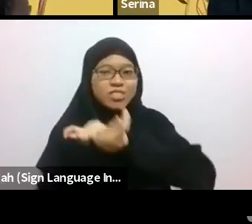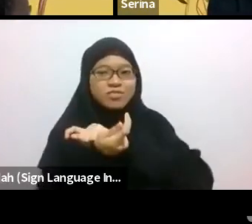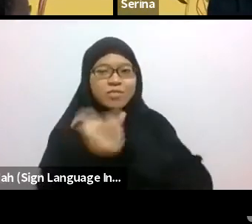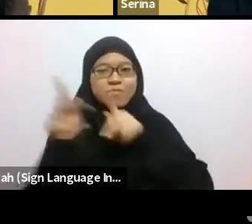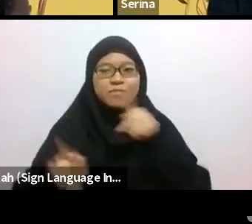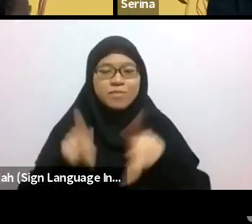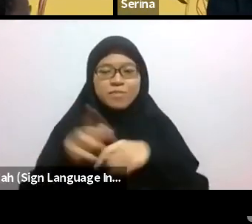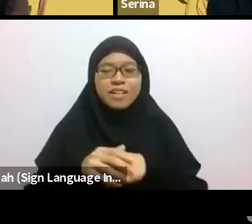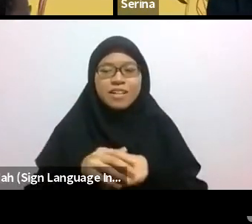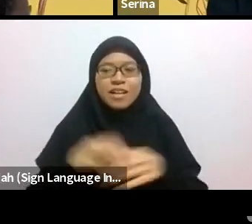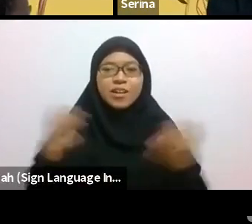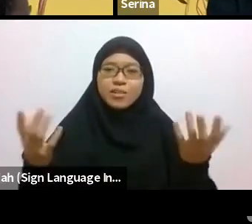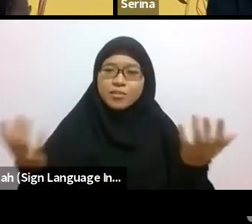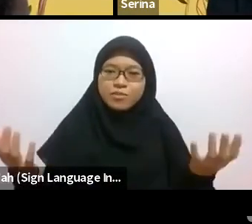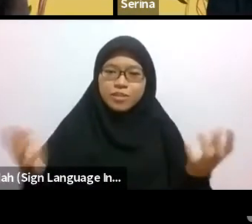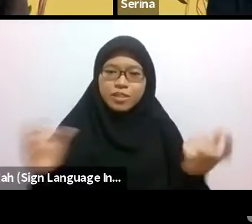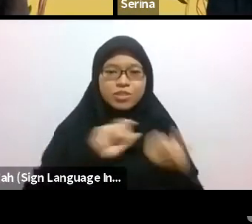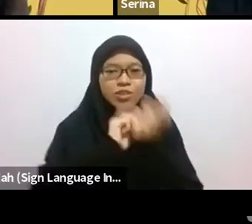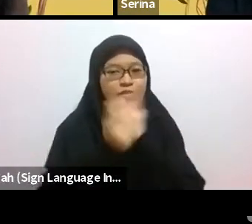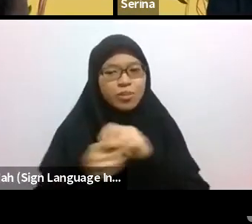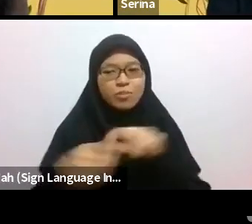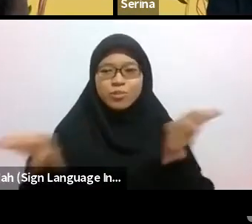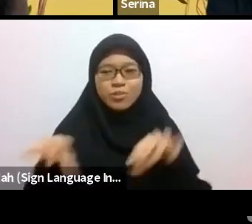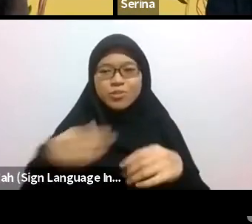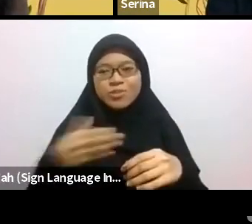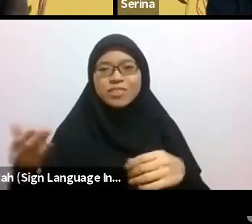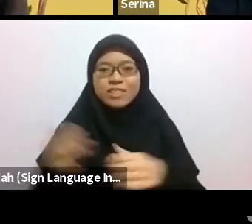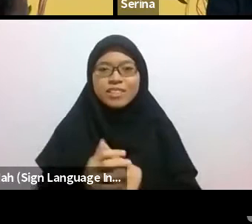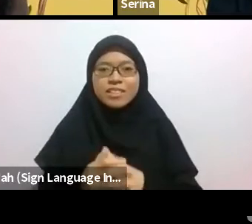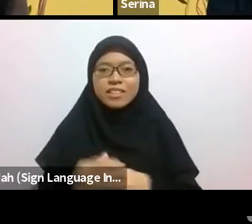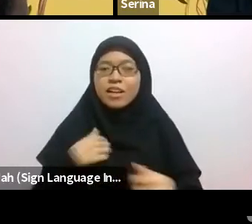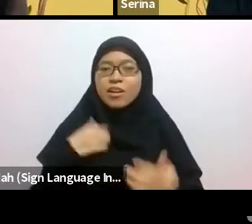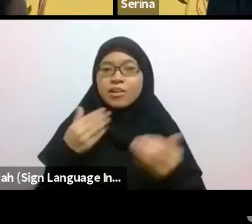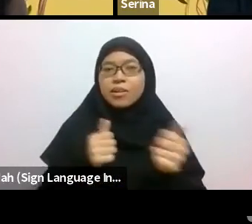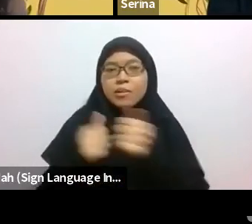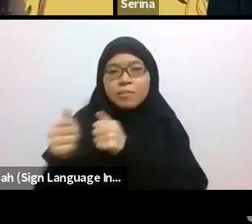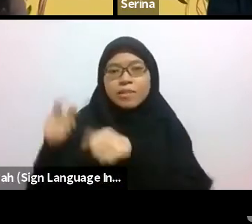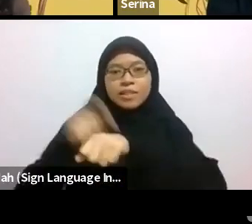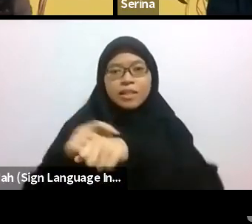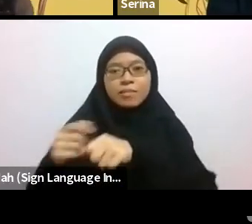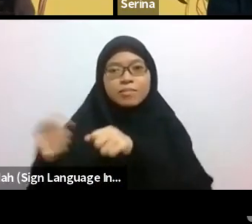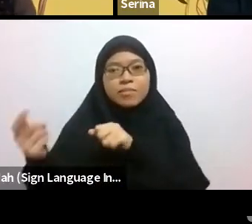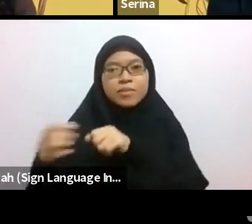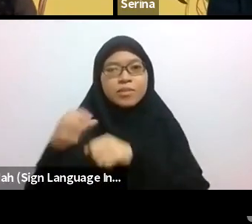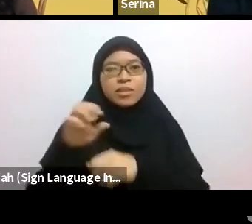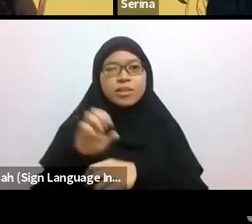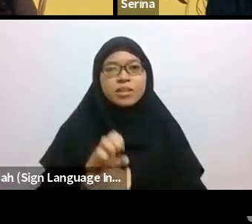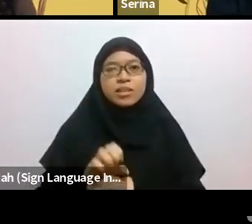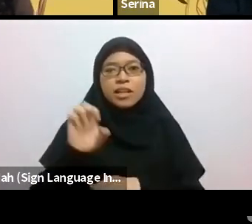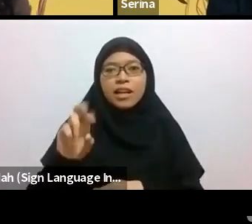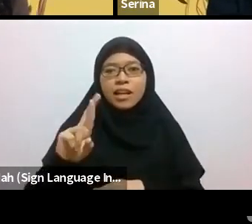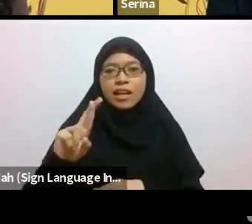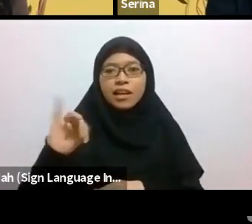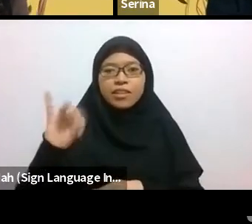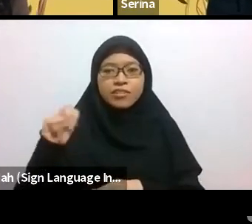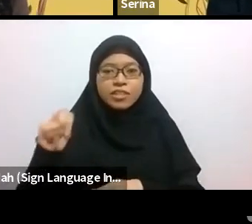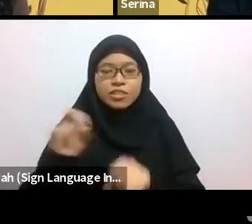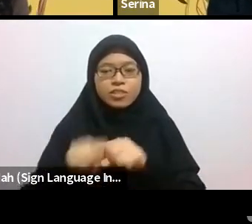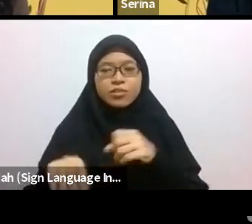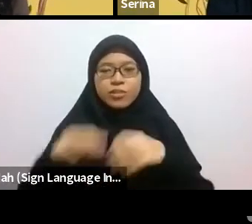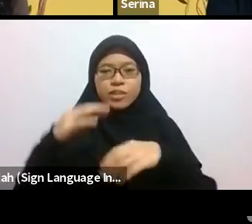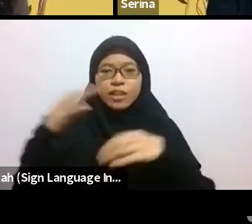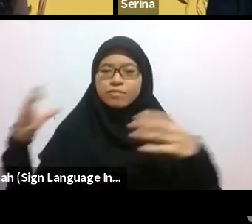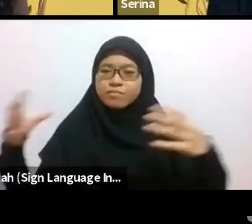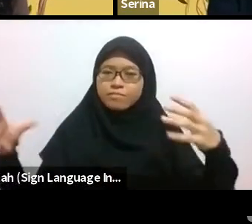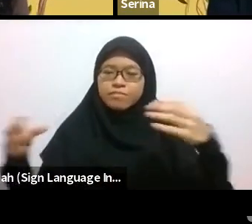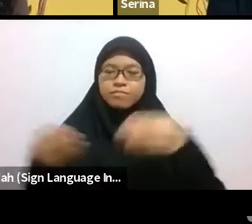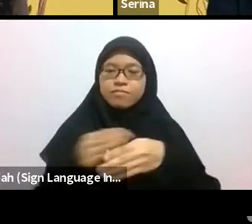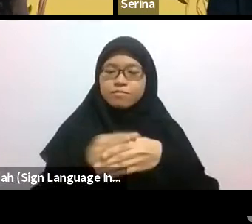I think I’m going to pass the time back now to Arin, so that she can wrap up the session. Thank you everyone.